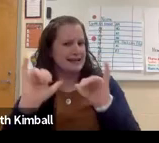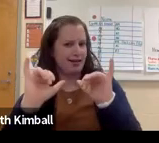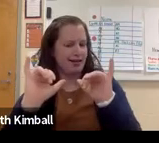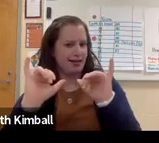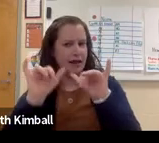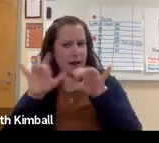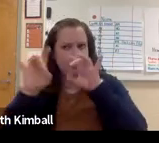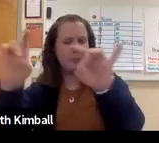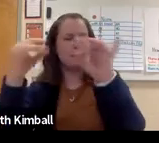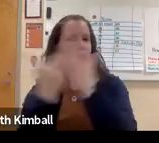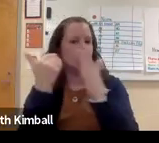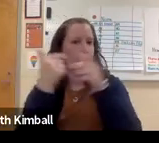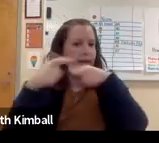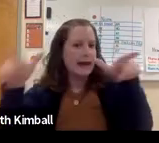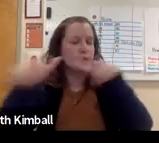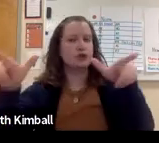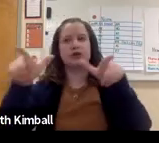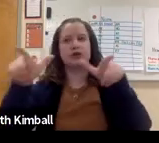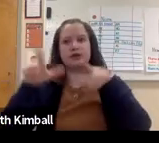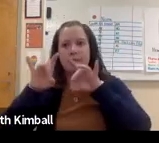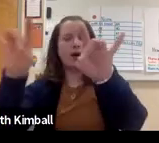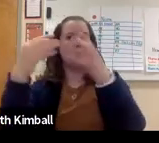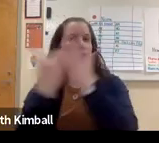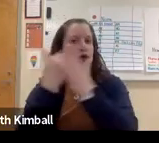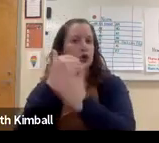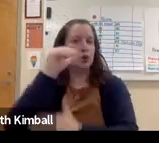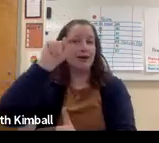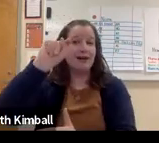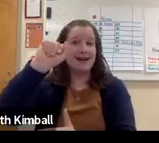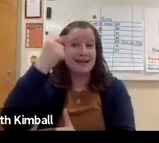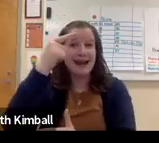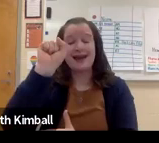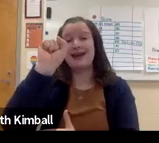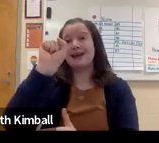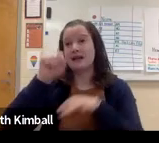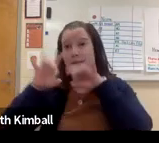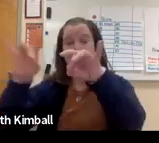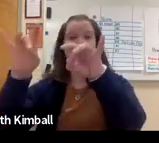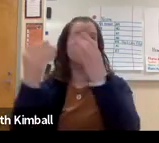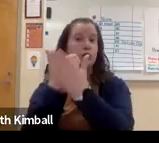for computer science, it's still evolving. The language itself is developing.